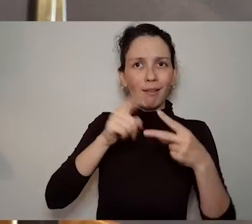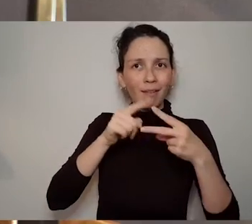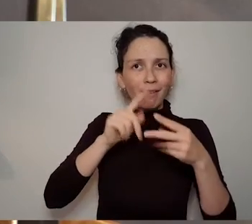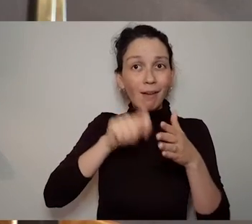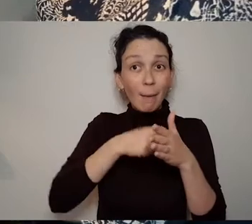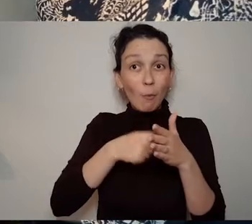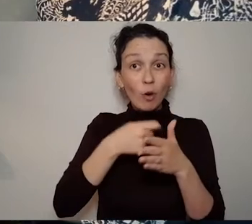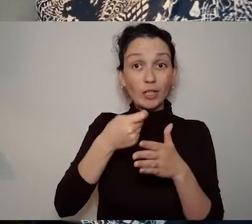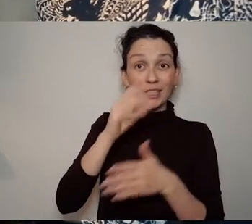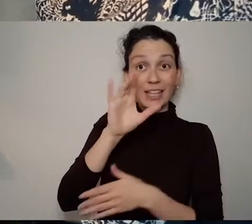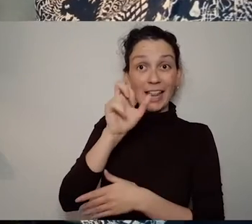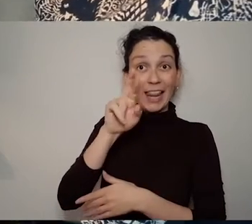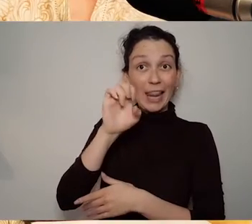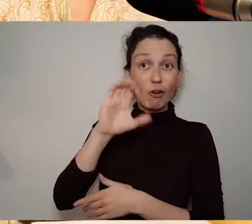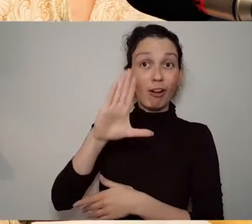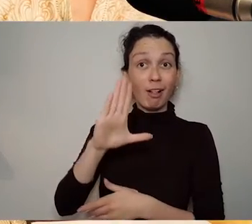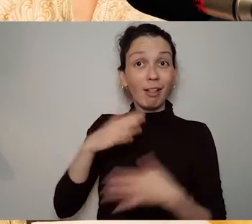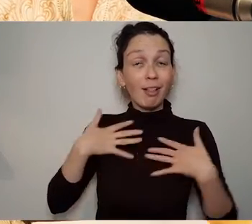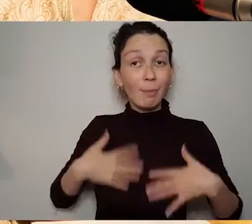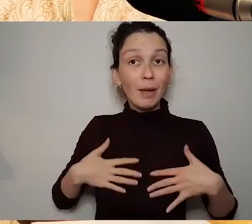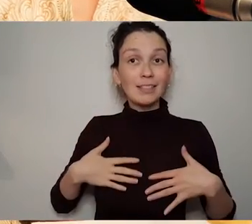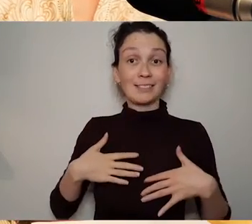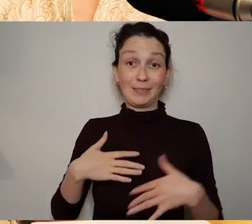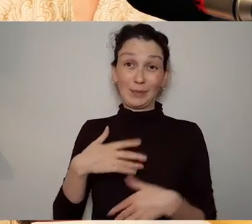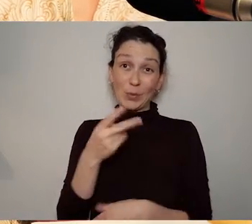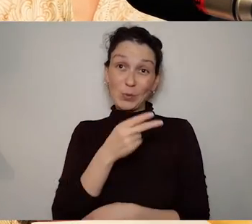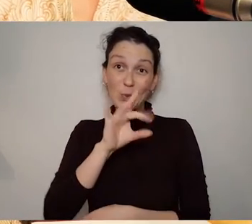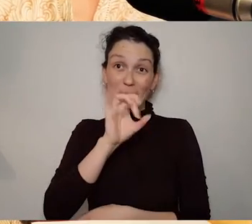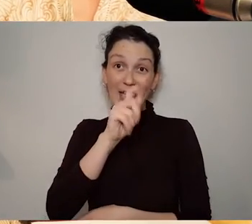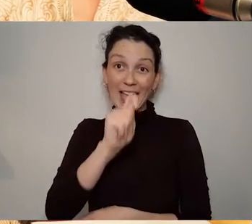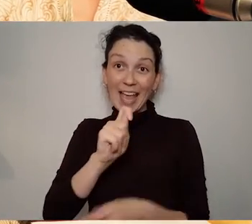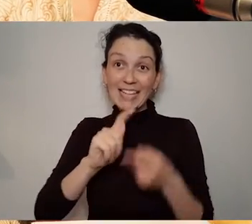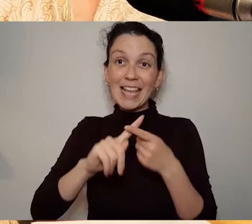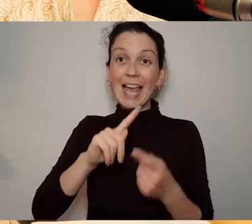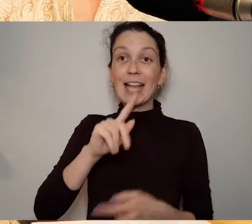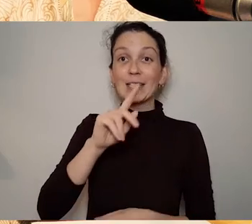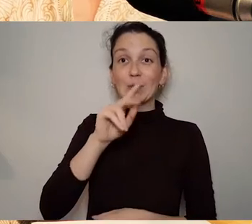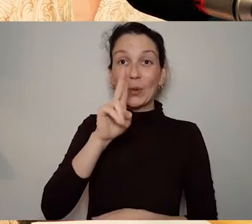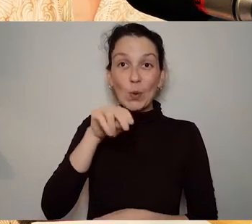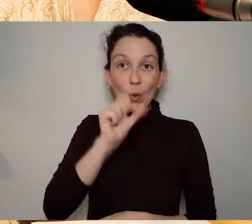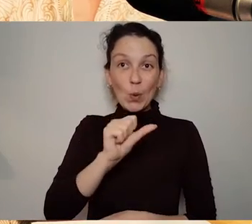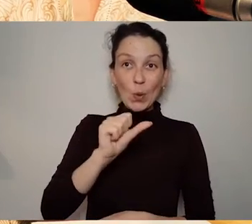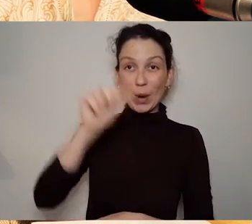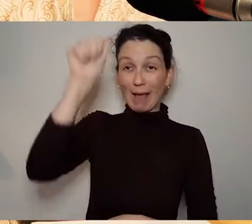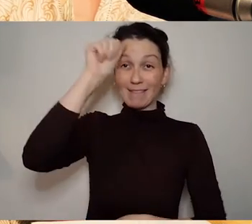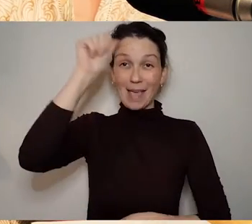Yes we we were very very fortunate again to be working